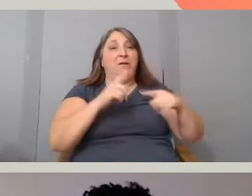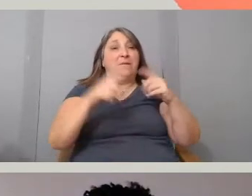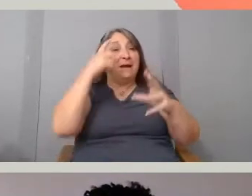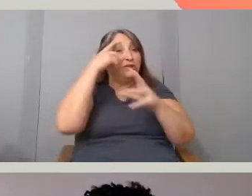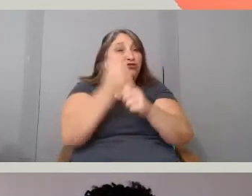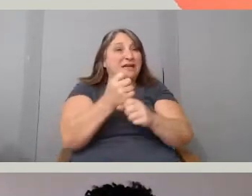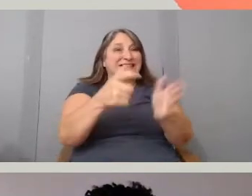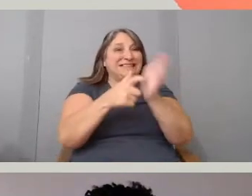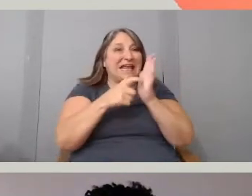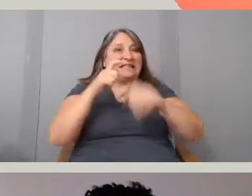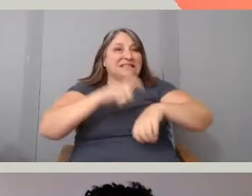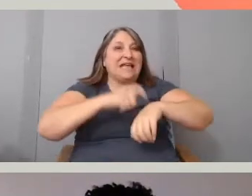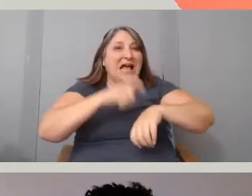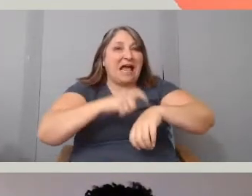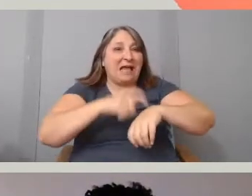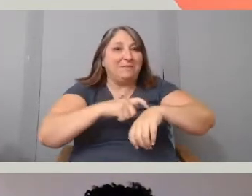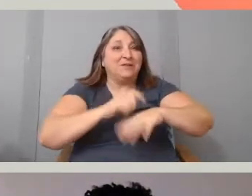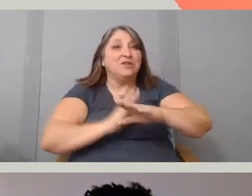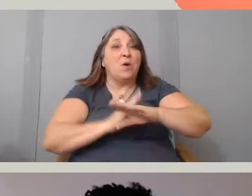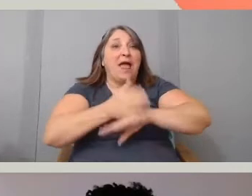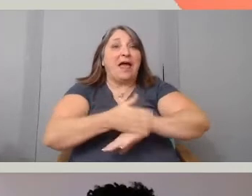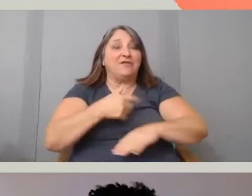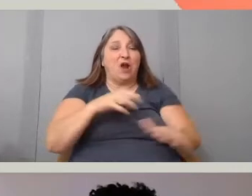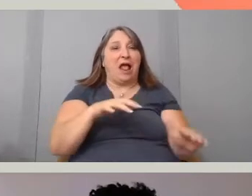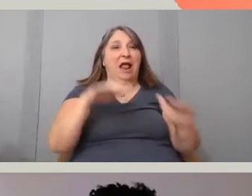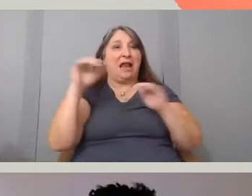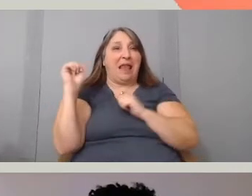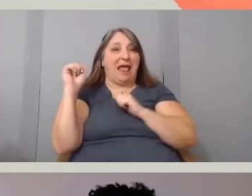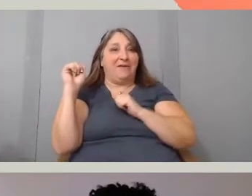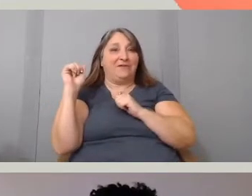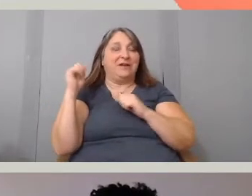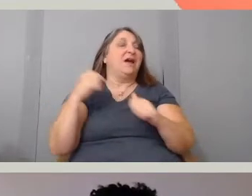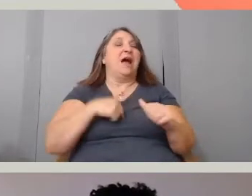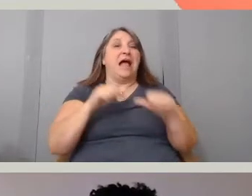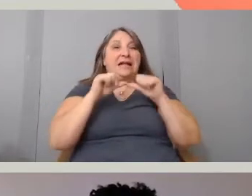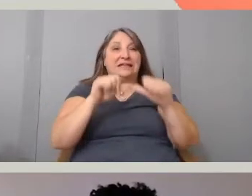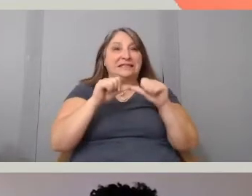So after I left, I continued to talk to these guys,